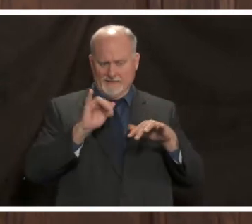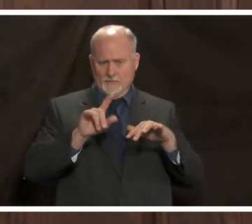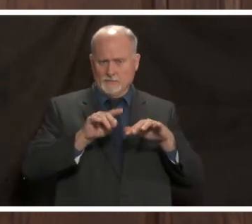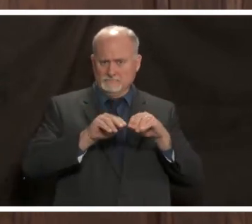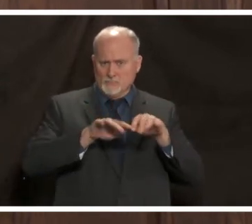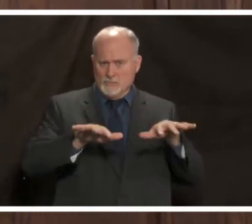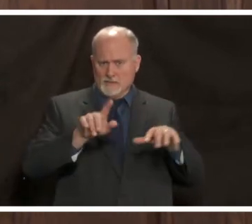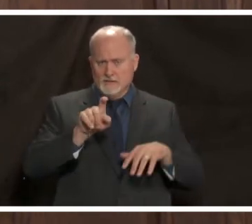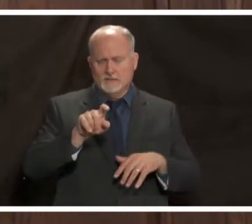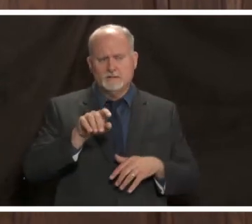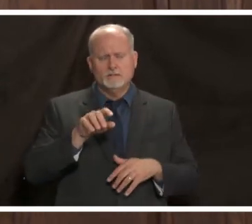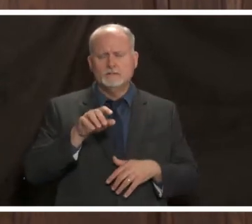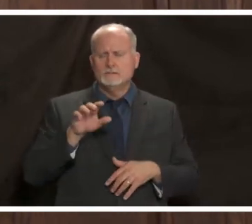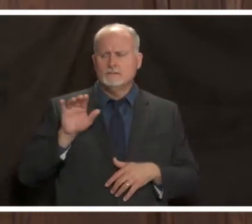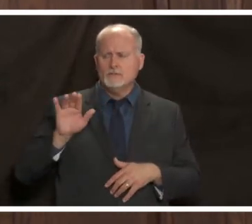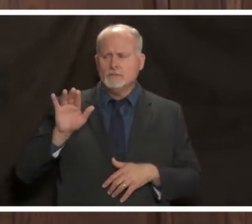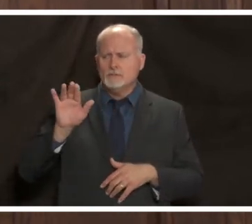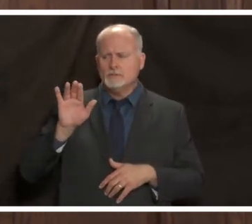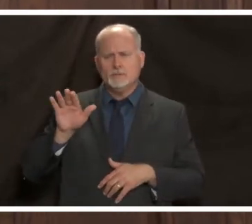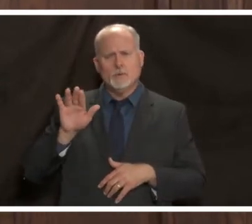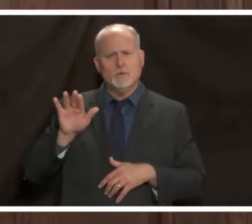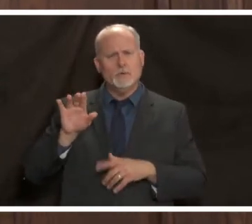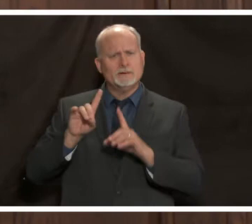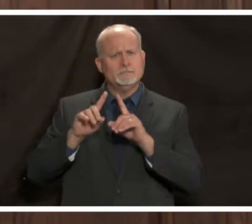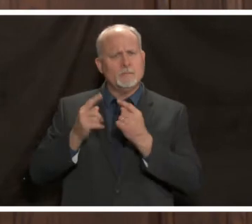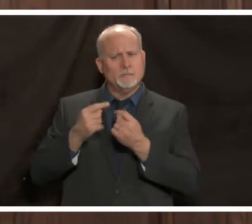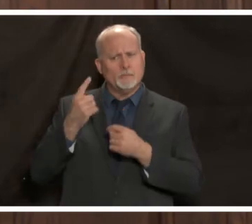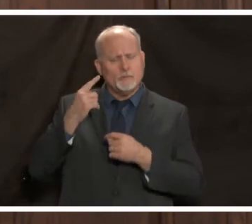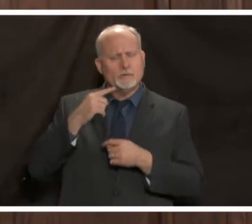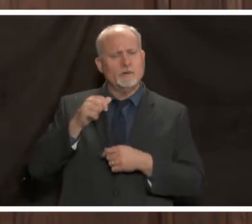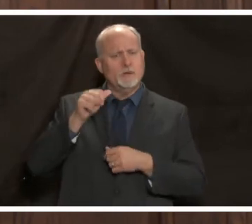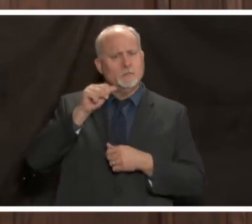uh what is your department hearing from businesses bars and restaurants